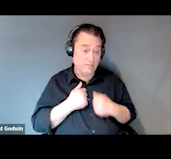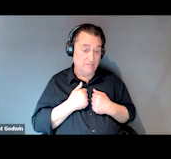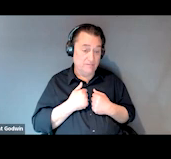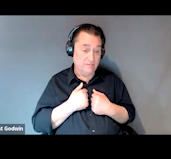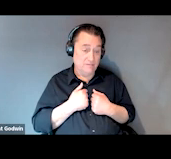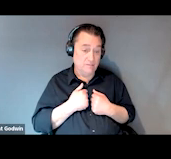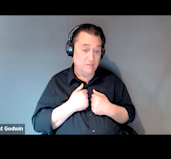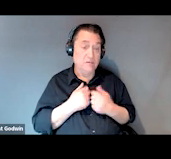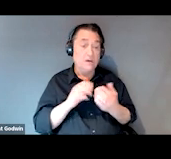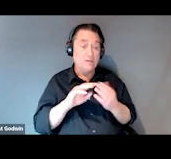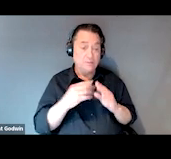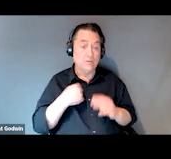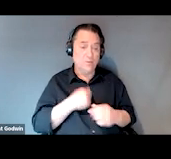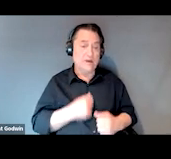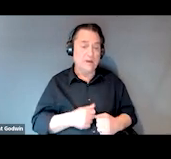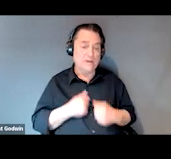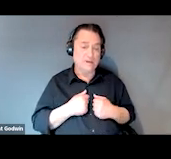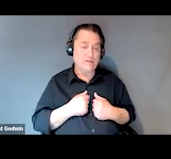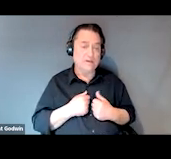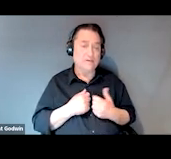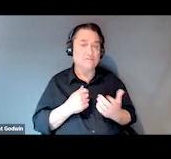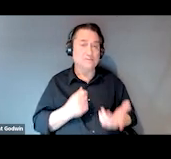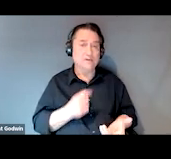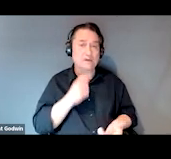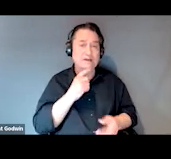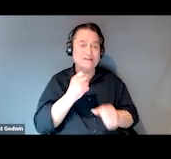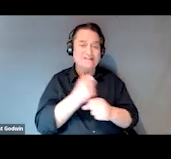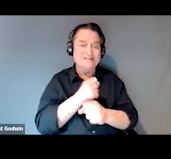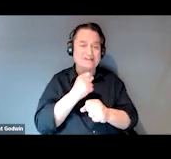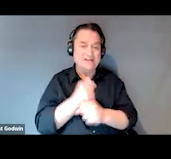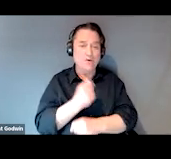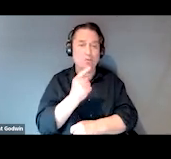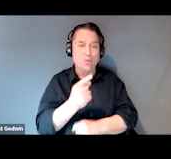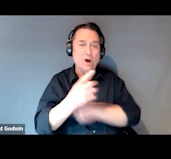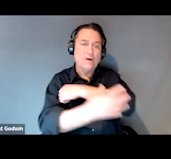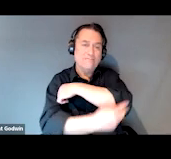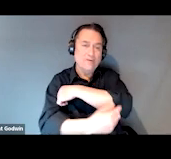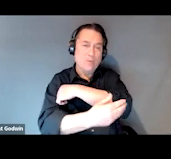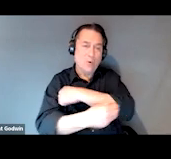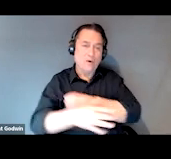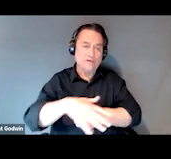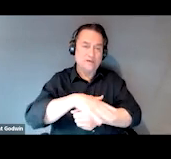The community that we reside in is statistically one of the poorest neighborhoods in Milwaukee.